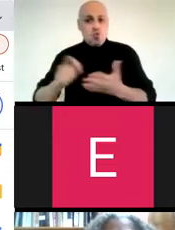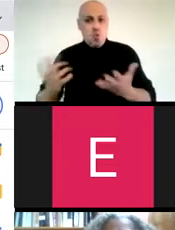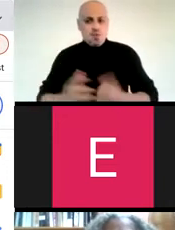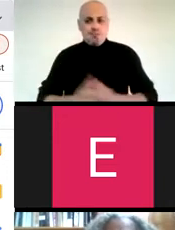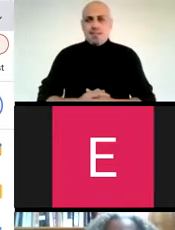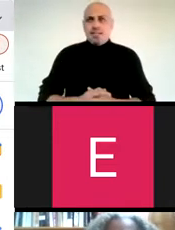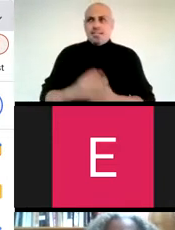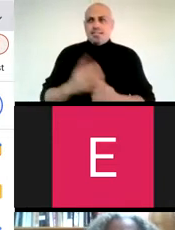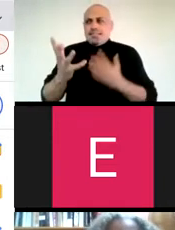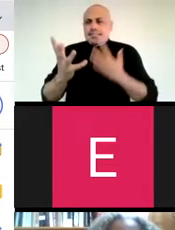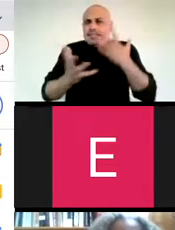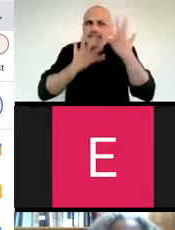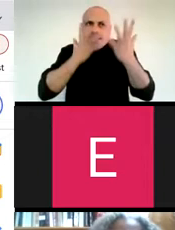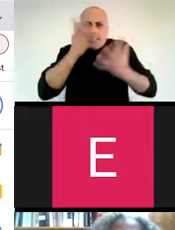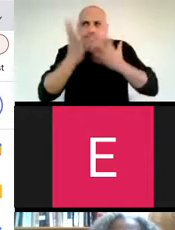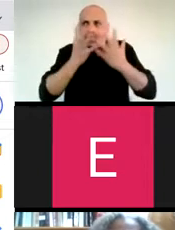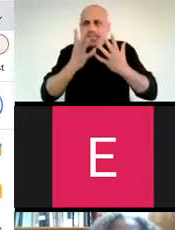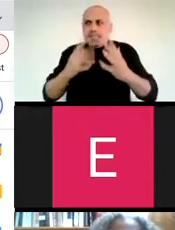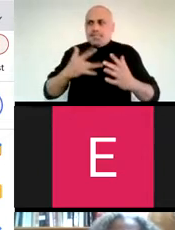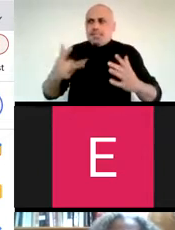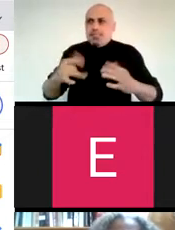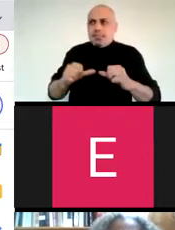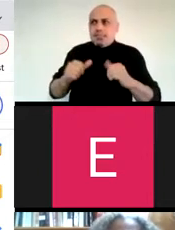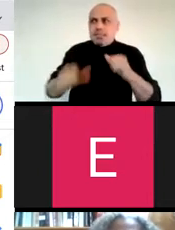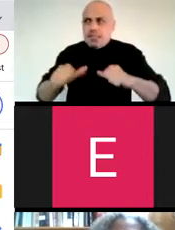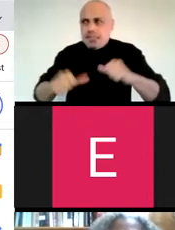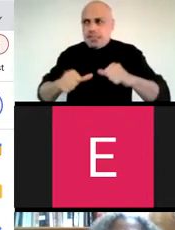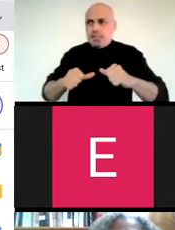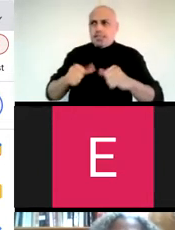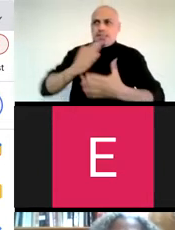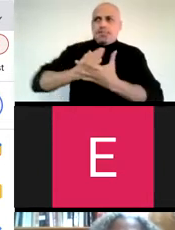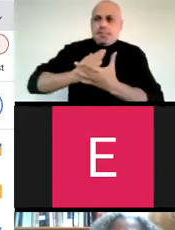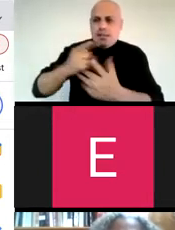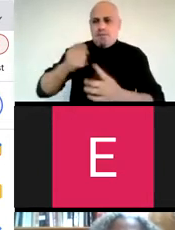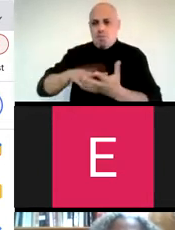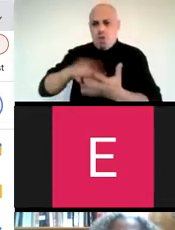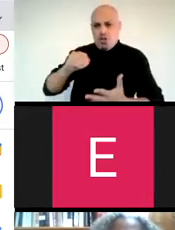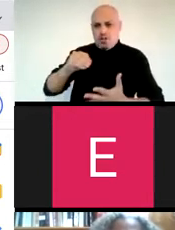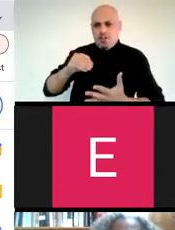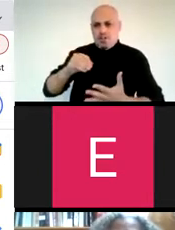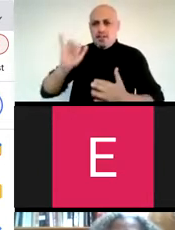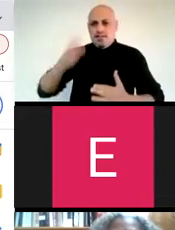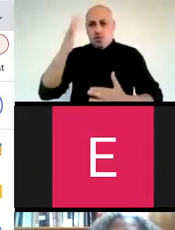Another student wrote, "The thought of being embarrassed stops us from learning. That is